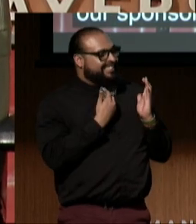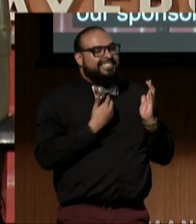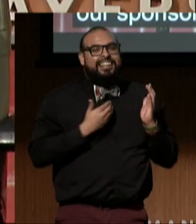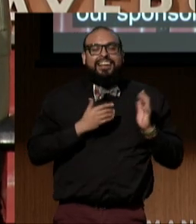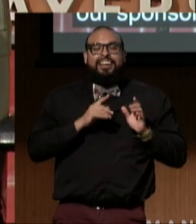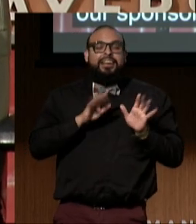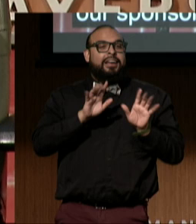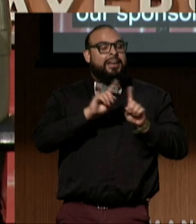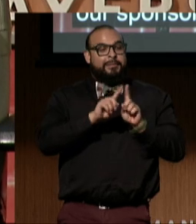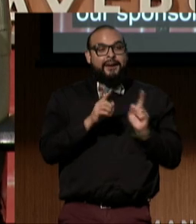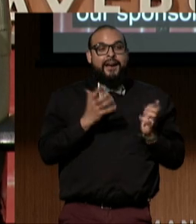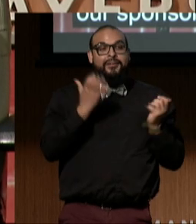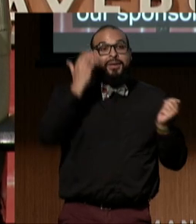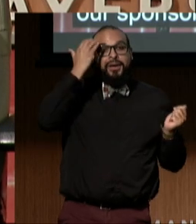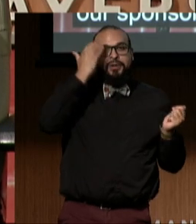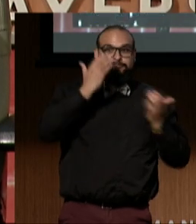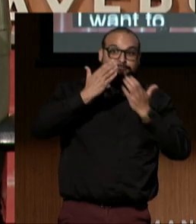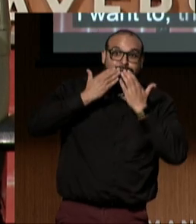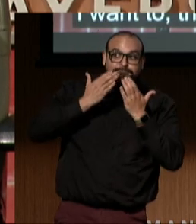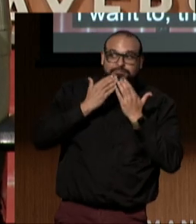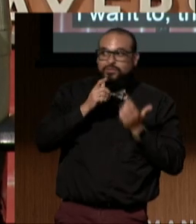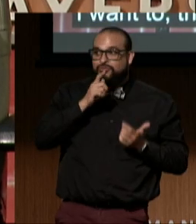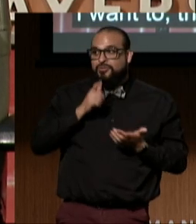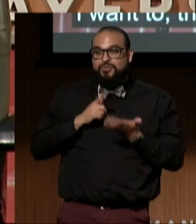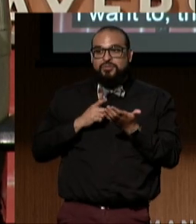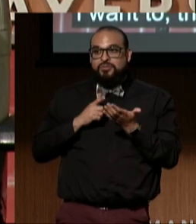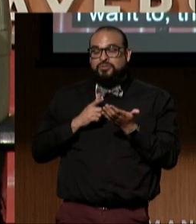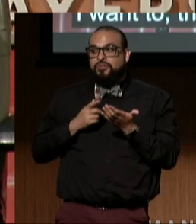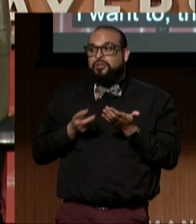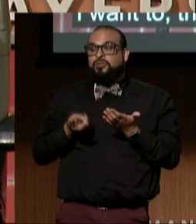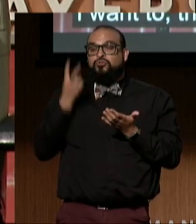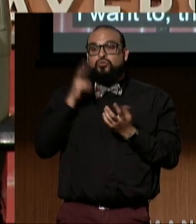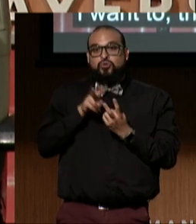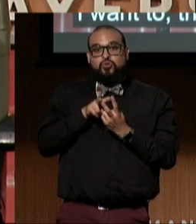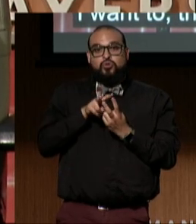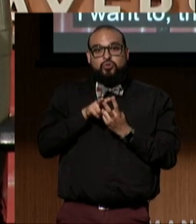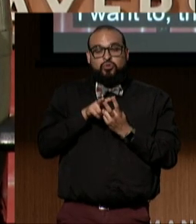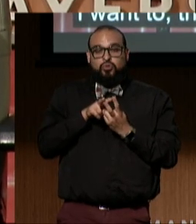especially thank the two inaugural sponsors